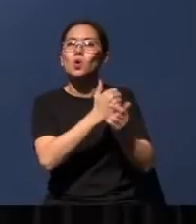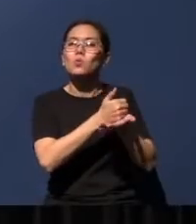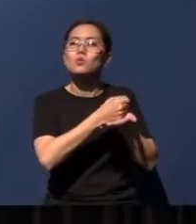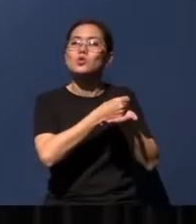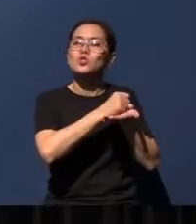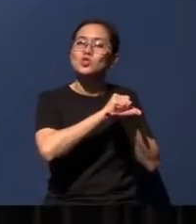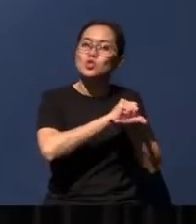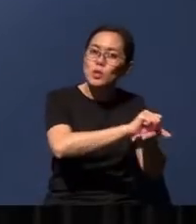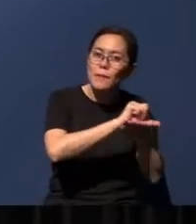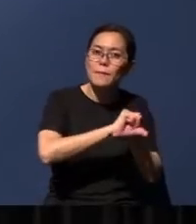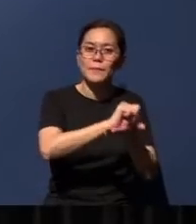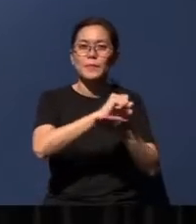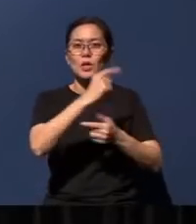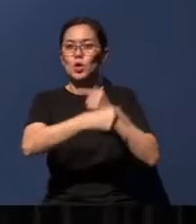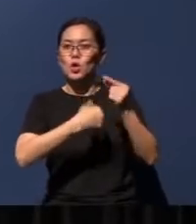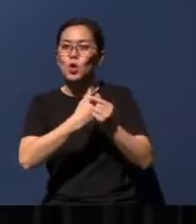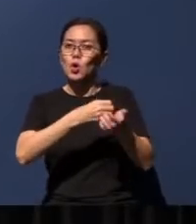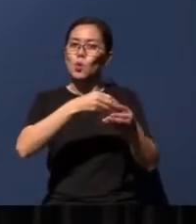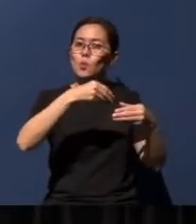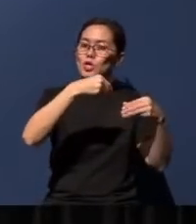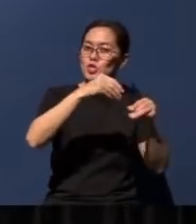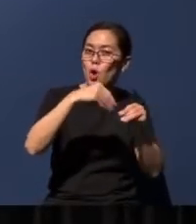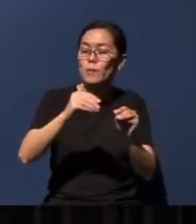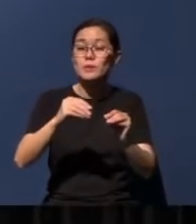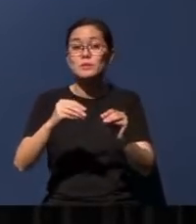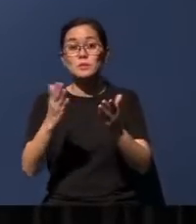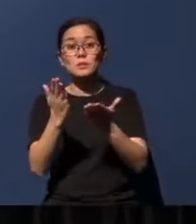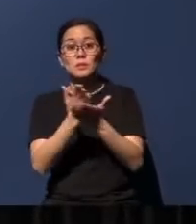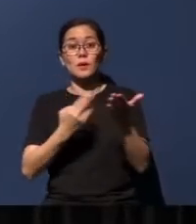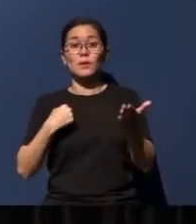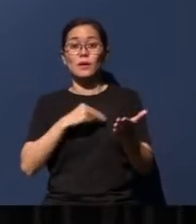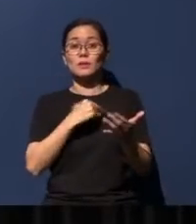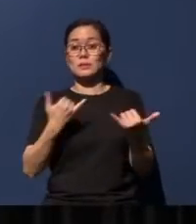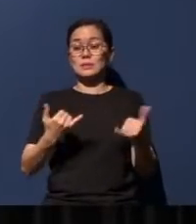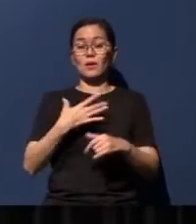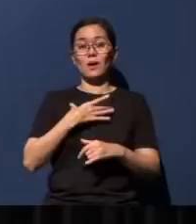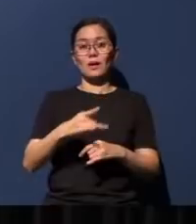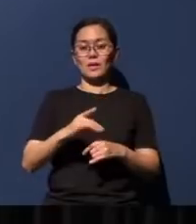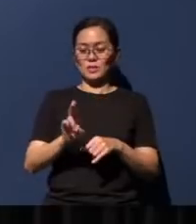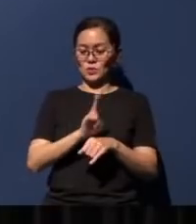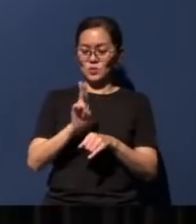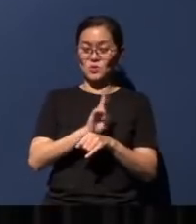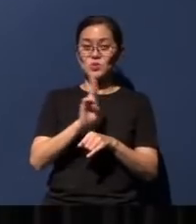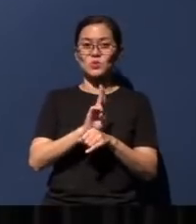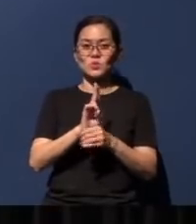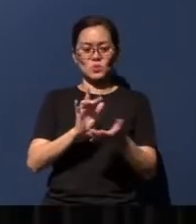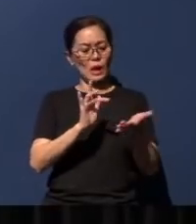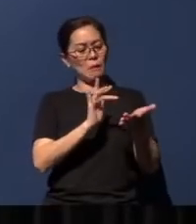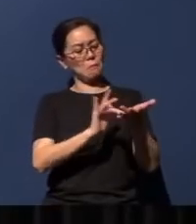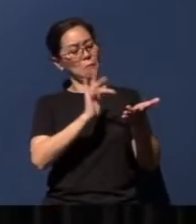global shopping - you know, some of us now like to to shop, using our fingertips. And logistic giants -